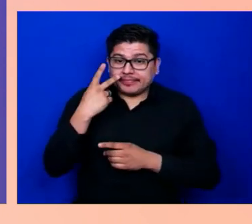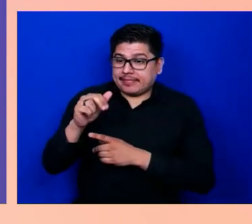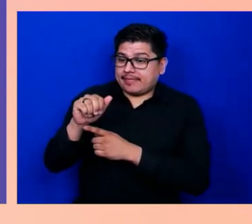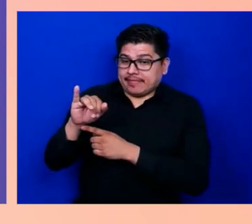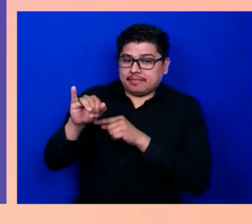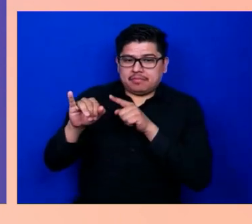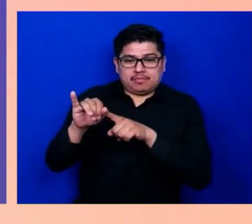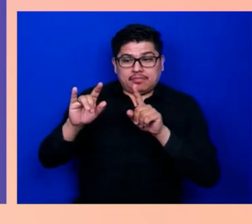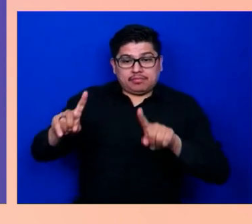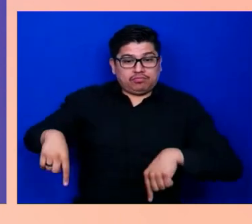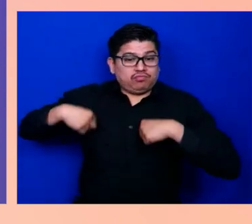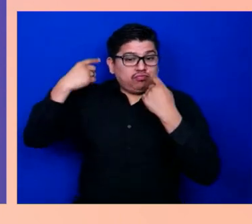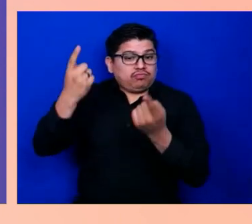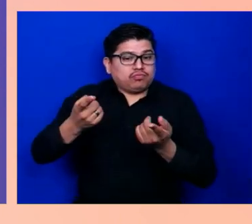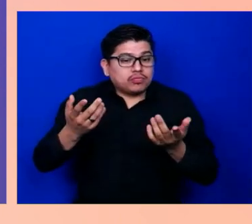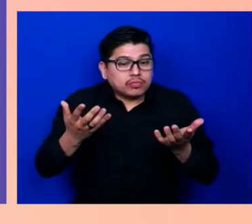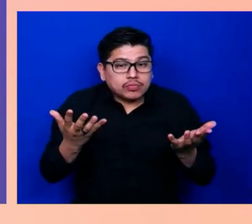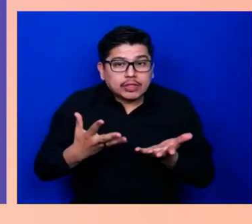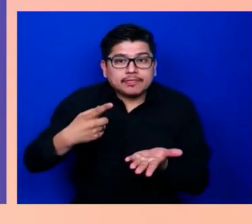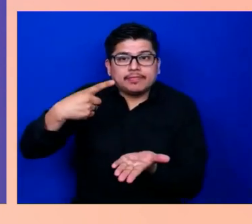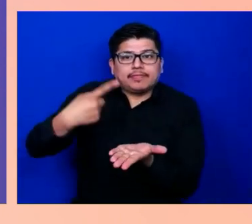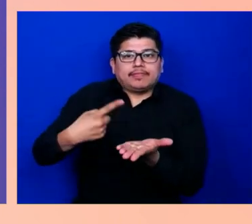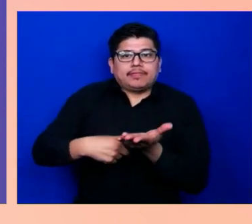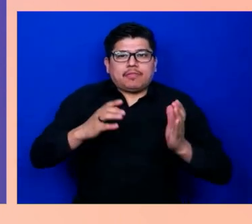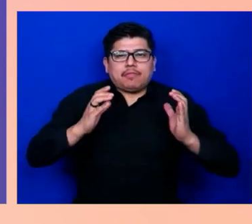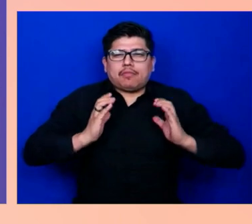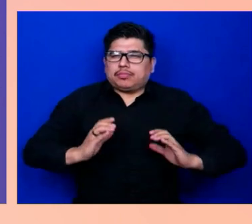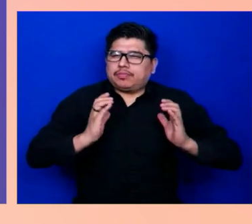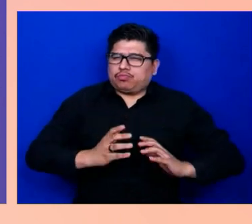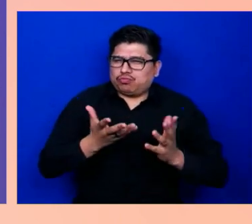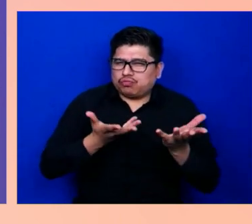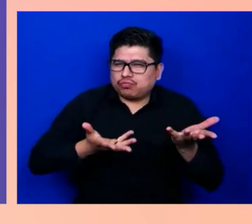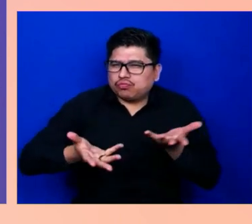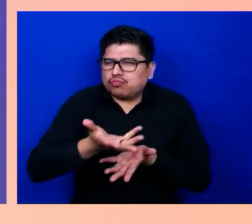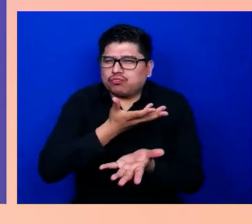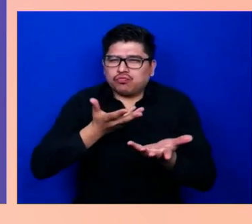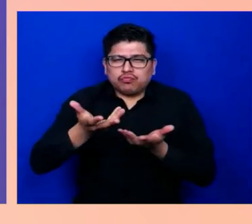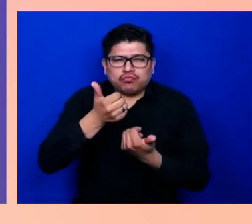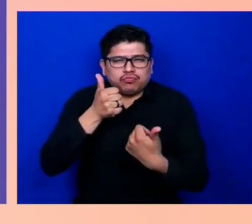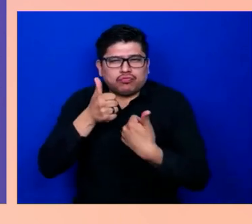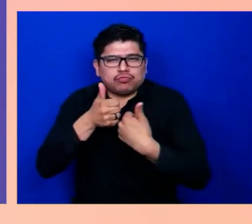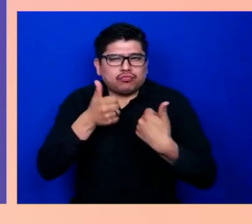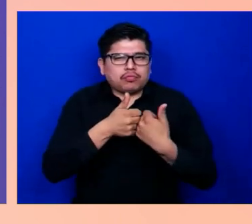understanding what are the challenges people face, what are the solutions we can develop? The scientists at Microsoft,